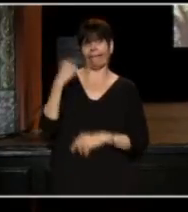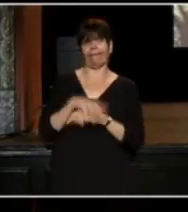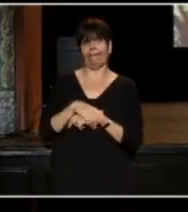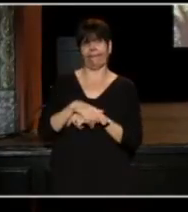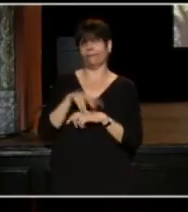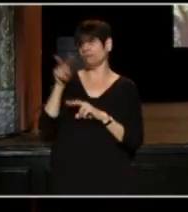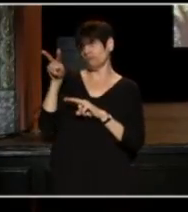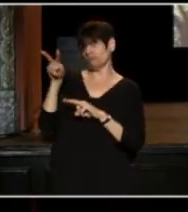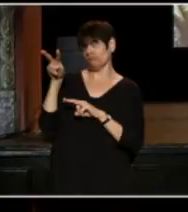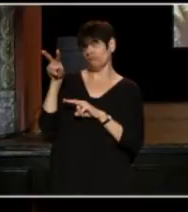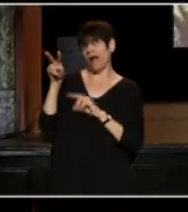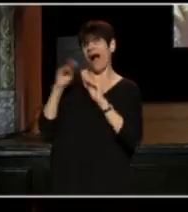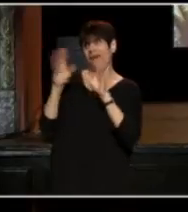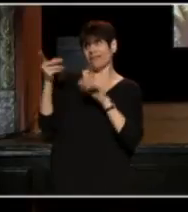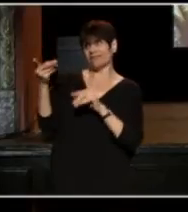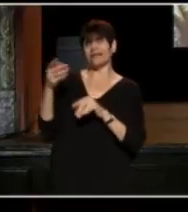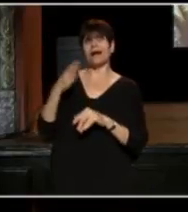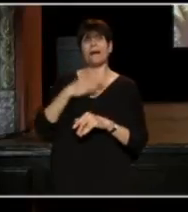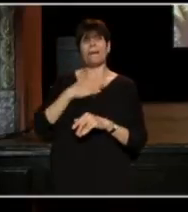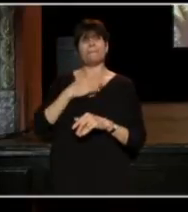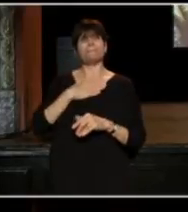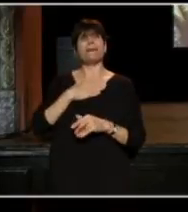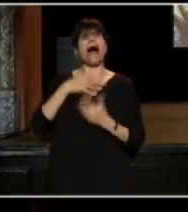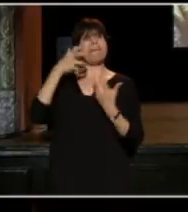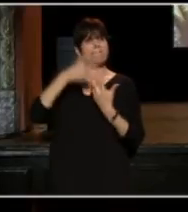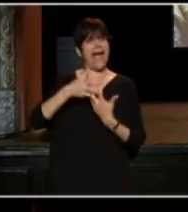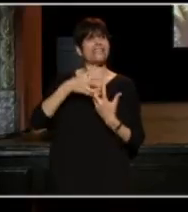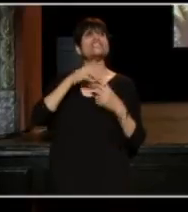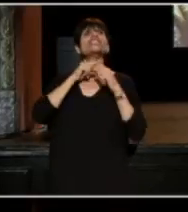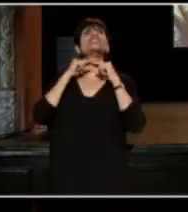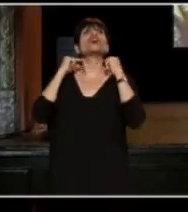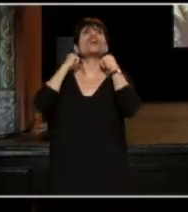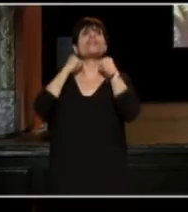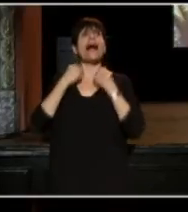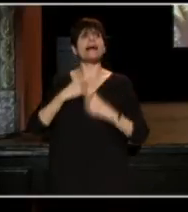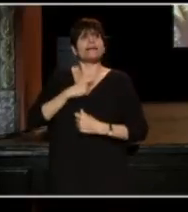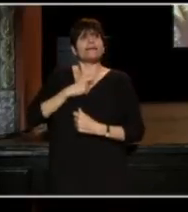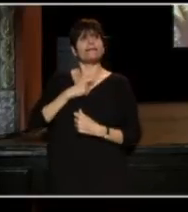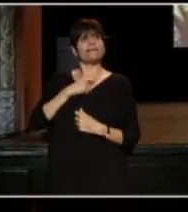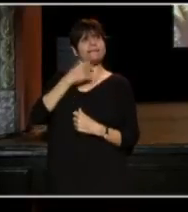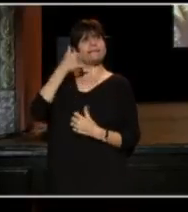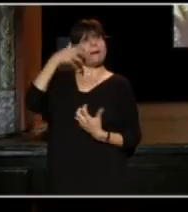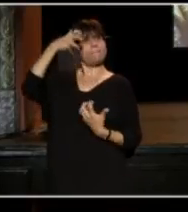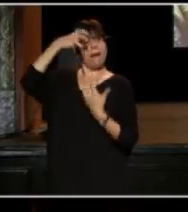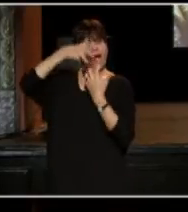As evidenced by my matching turtleneck and my leather jacket and my hat.